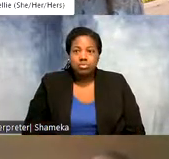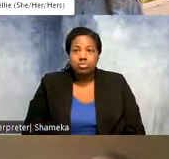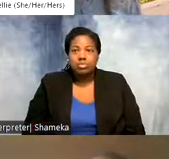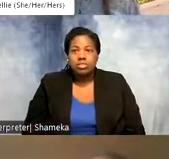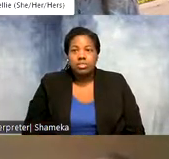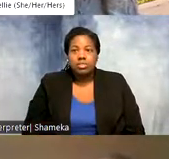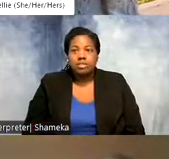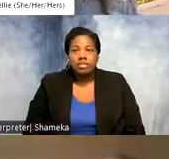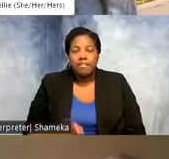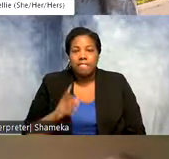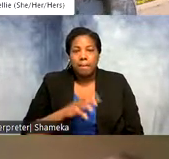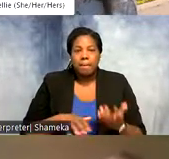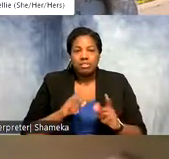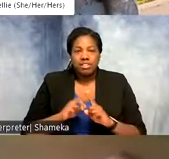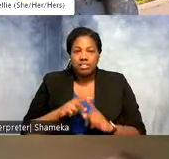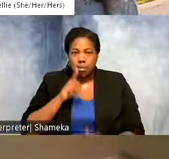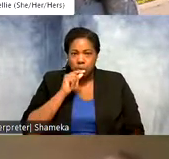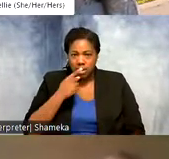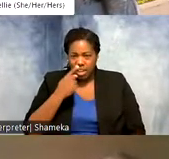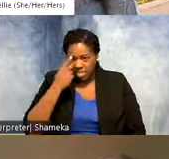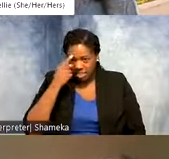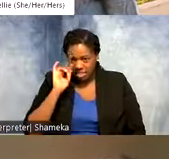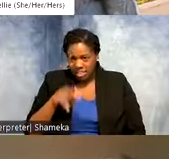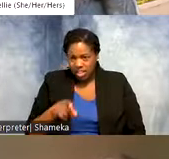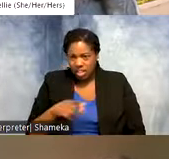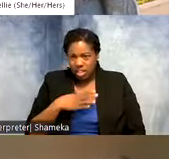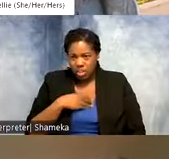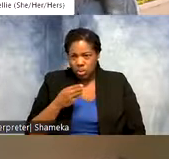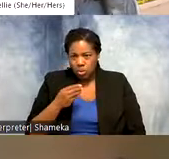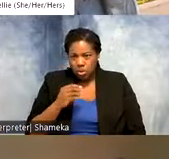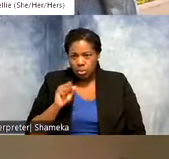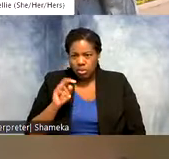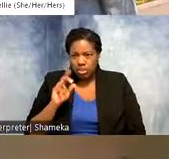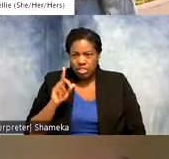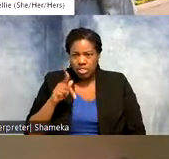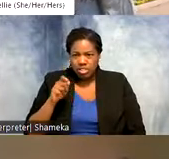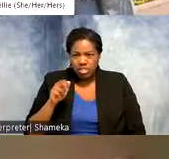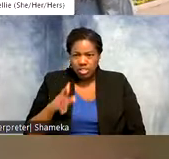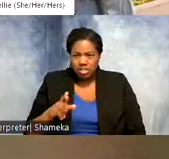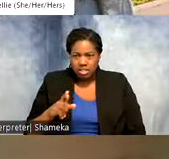Allie: This is a mixture of species I think this is mostly white-rumped sandpiper and semipalmated sandpiper.